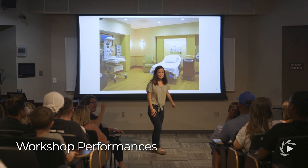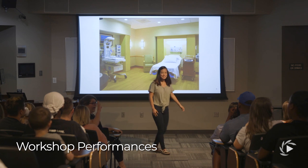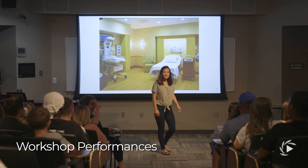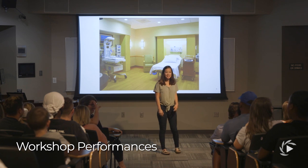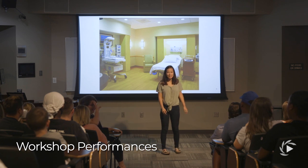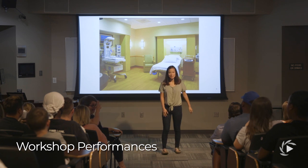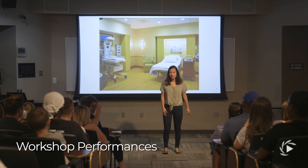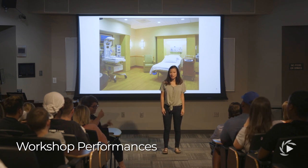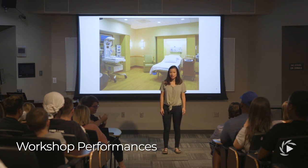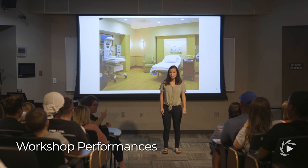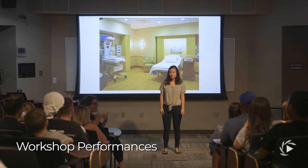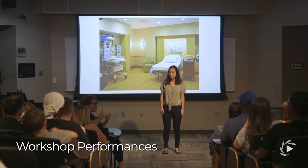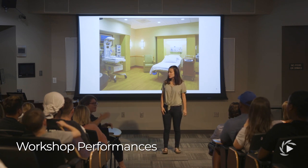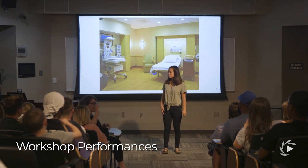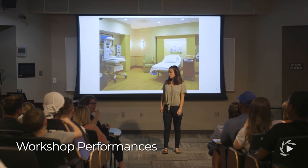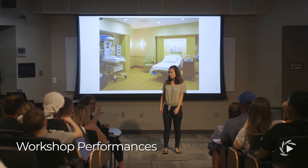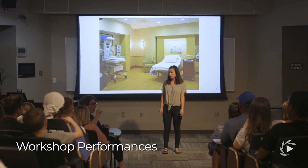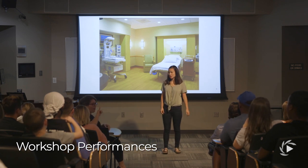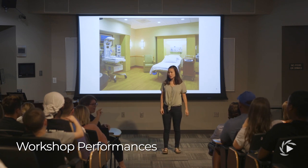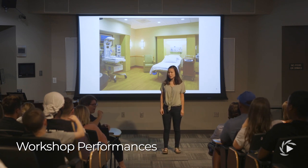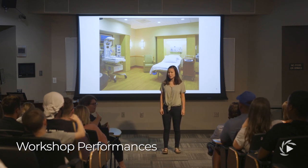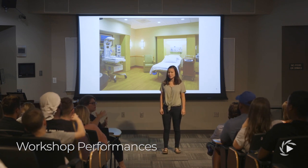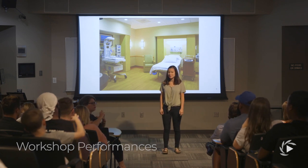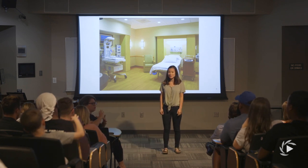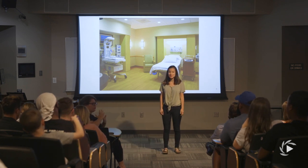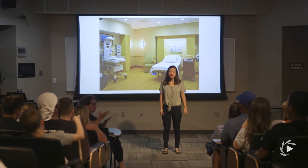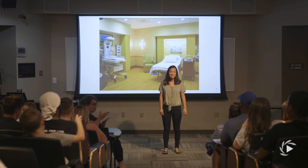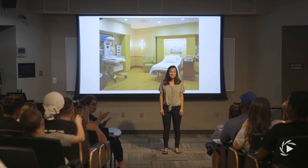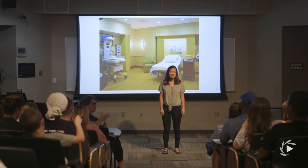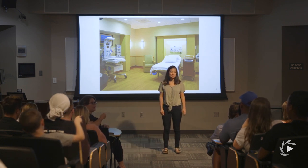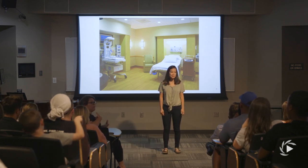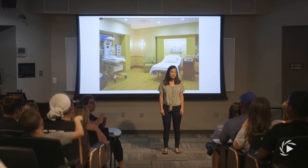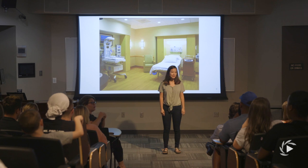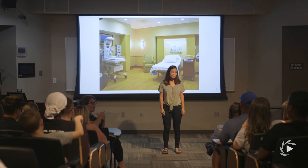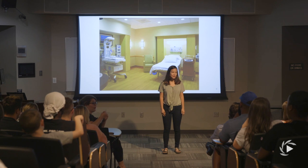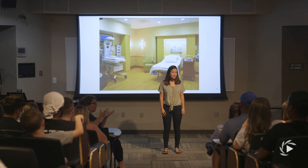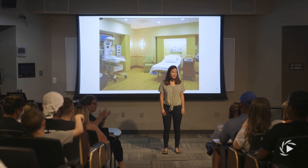Hi everyone, I am Caroline, and I'm a junior here. And my story is my mom giving birth